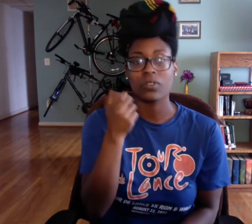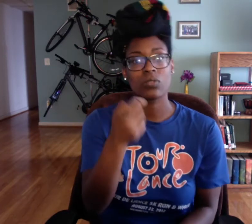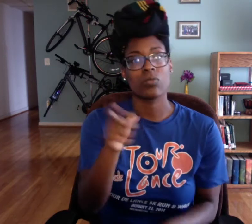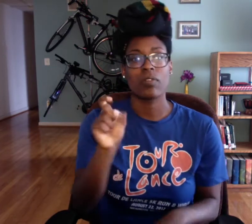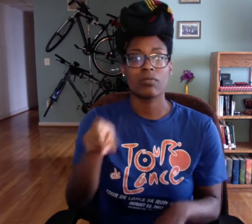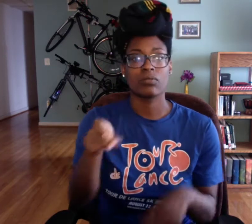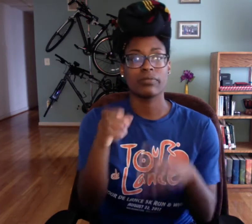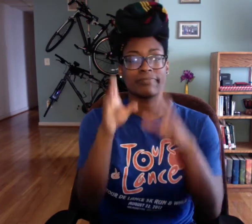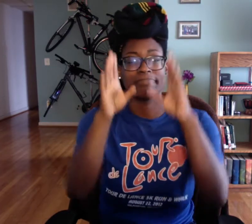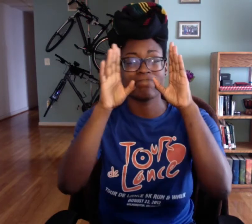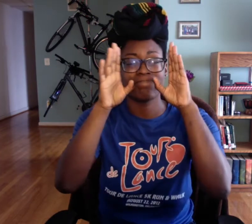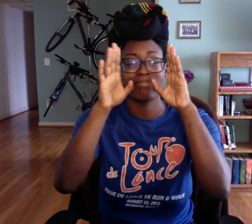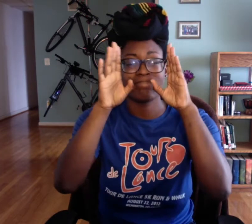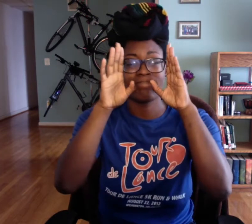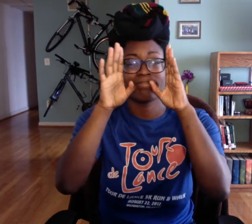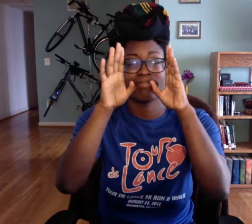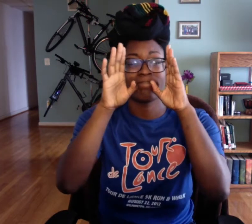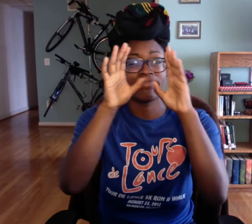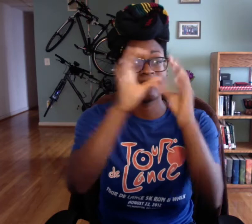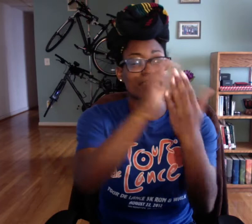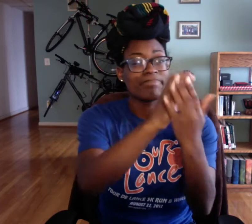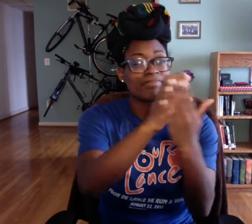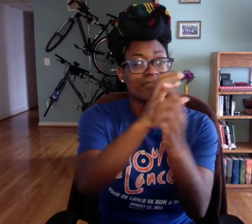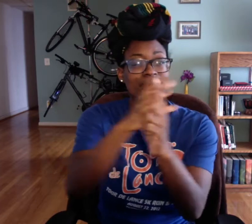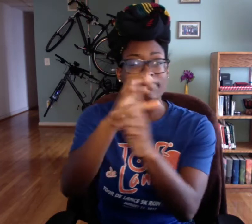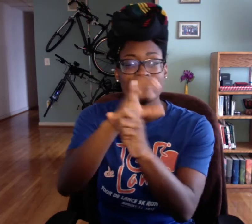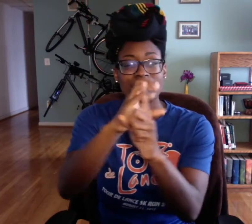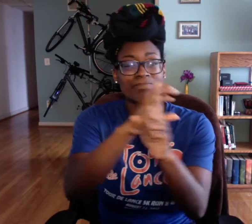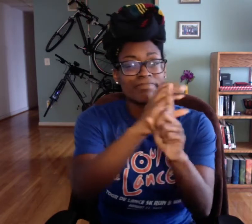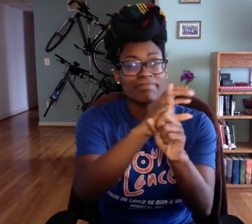experience. But he said, you know I really think it's the language because you have to be so focused.